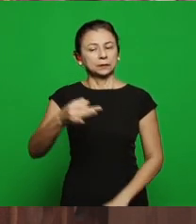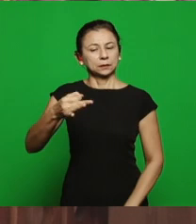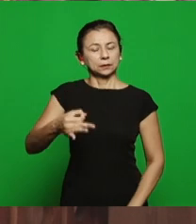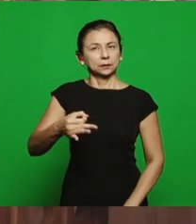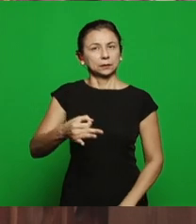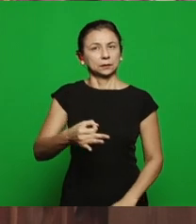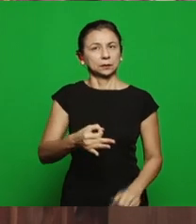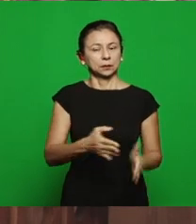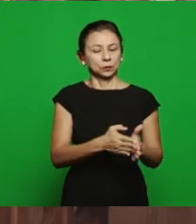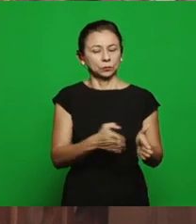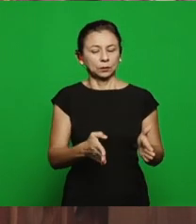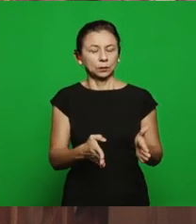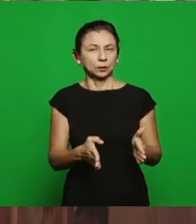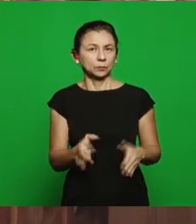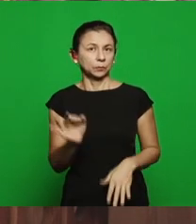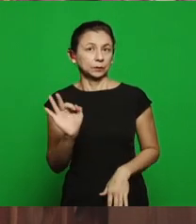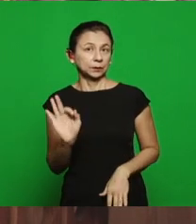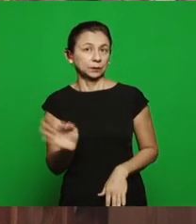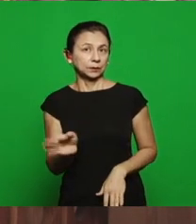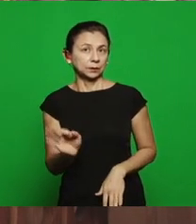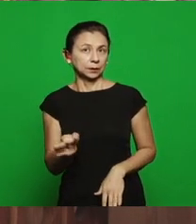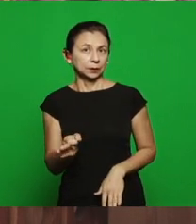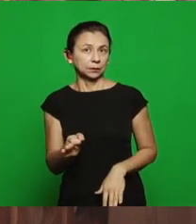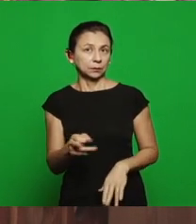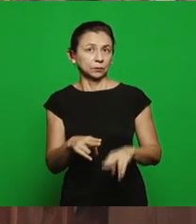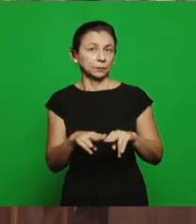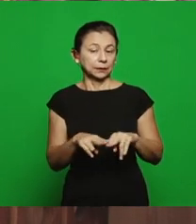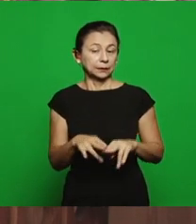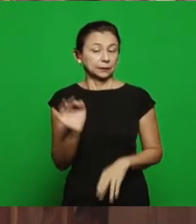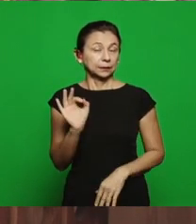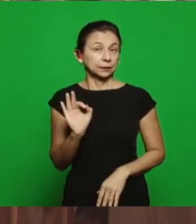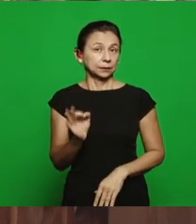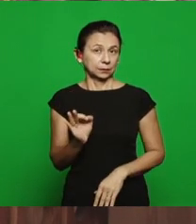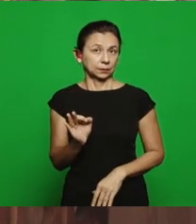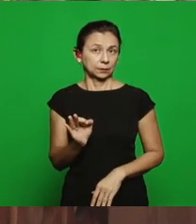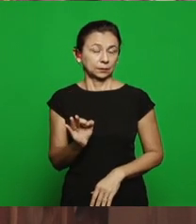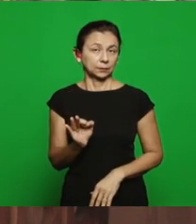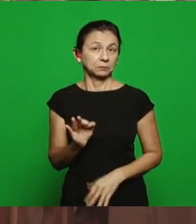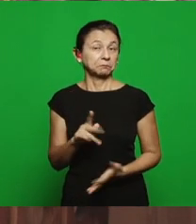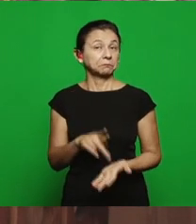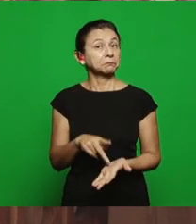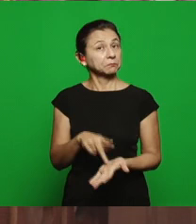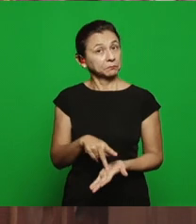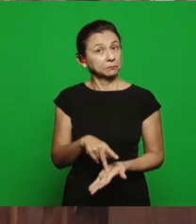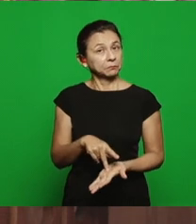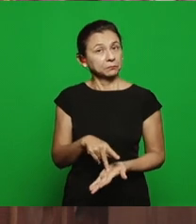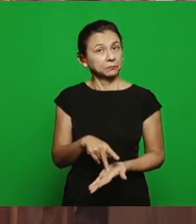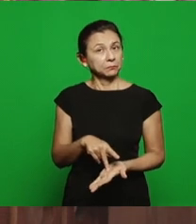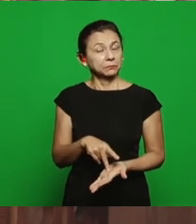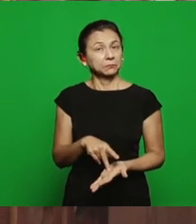in the right measure because, actually, we know